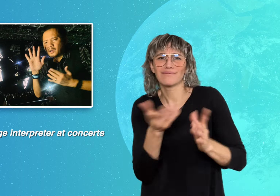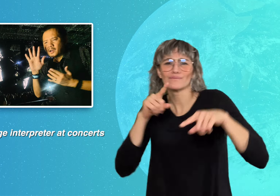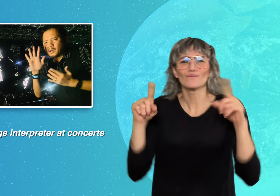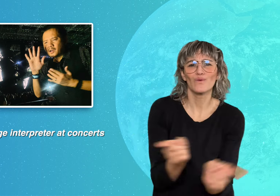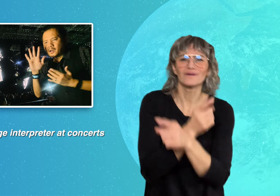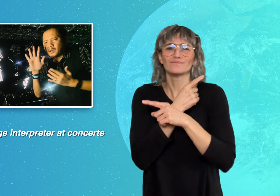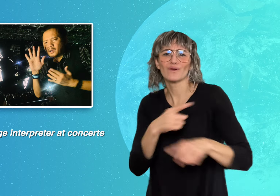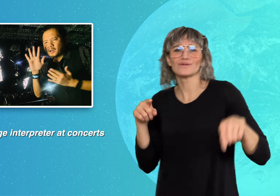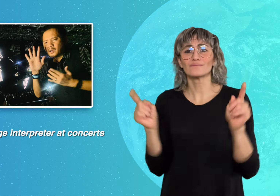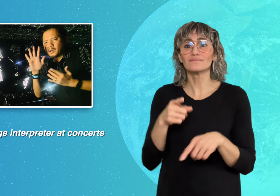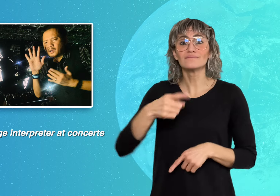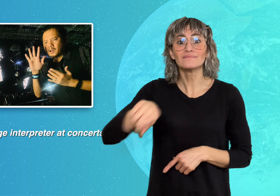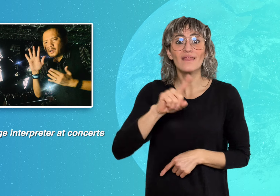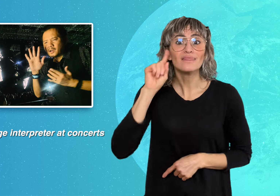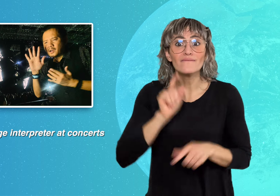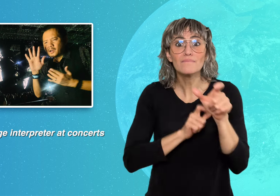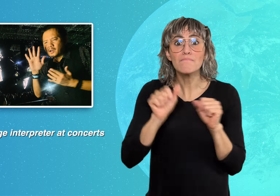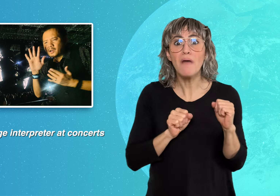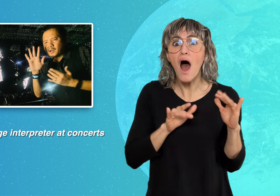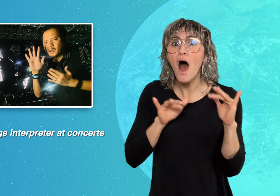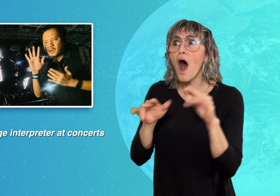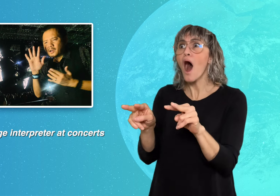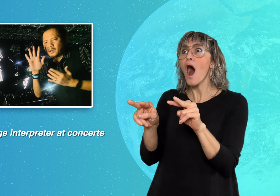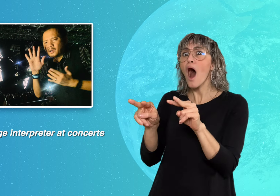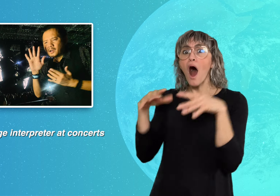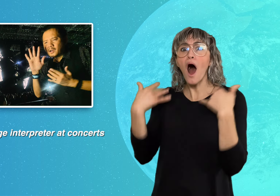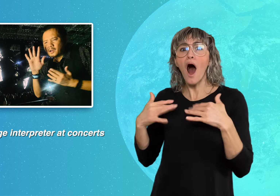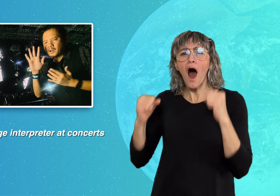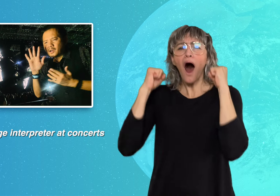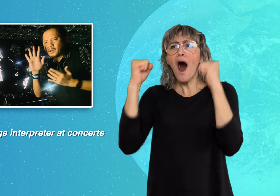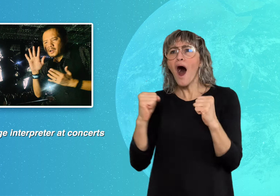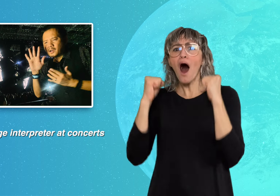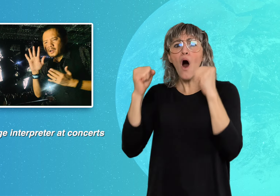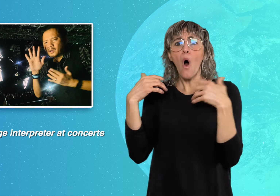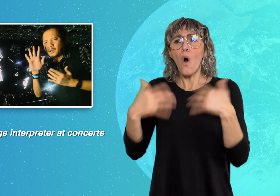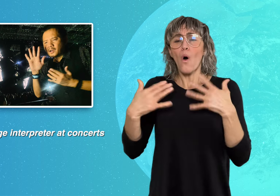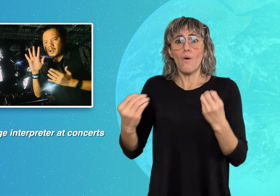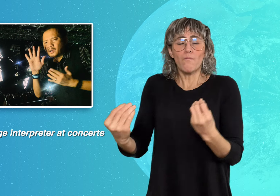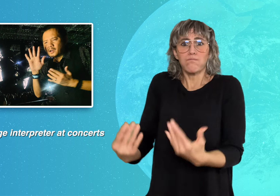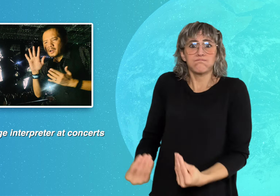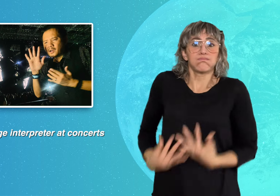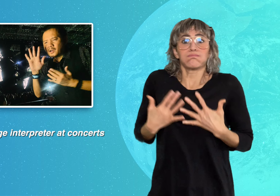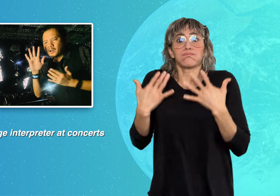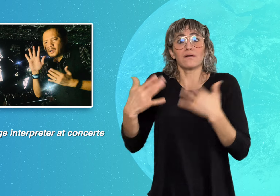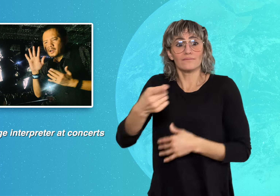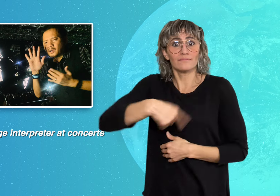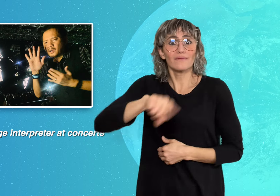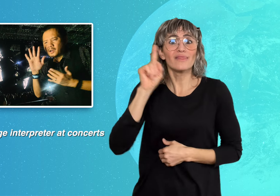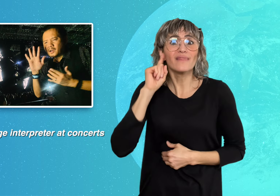for Deaf attendees by creatively signing and dancing